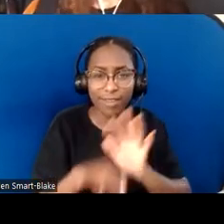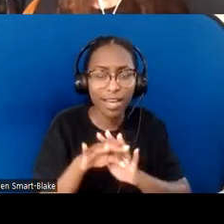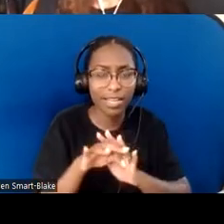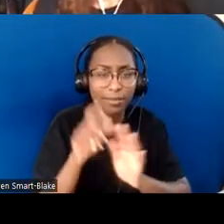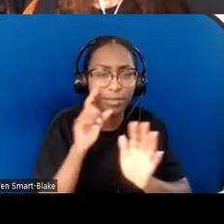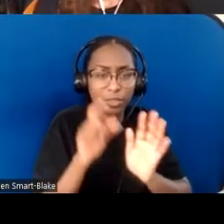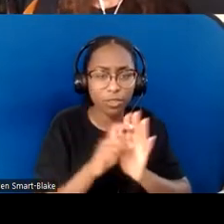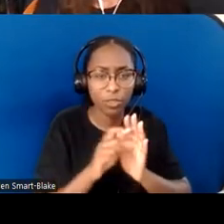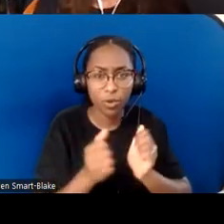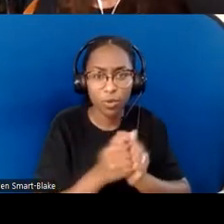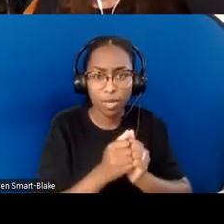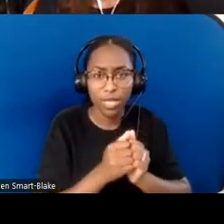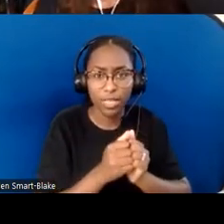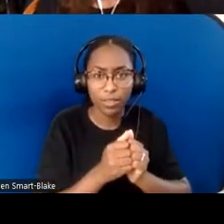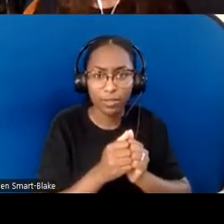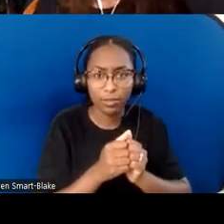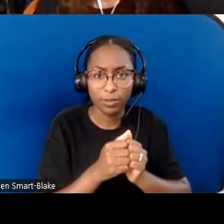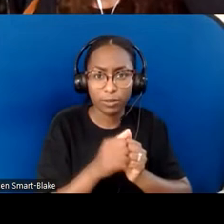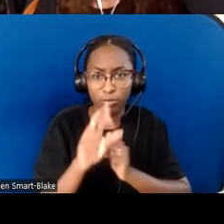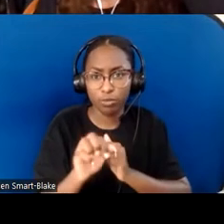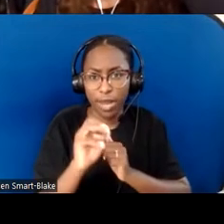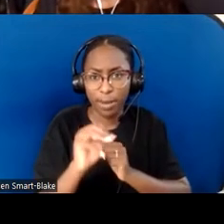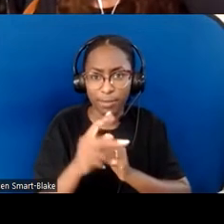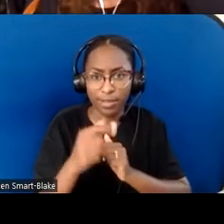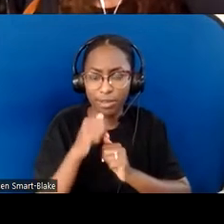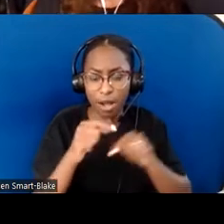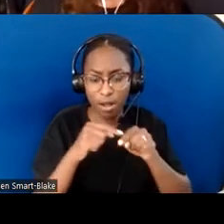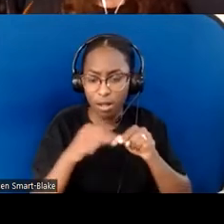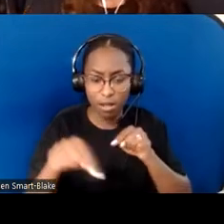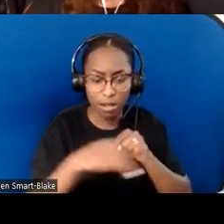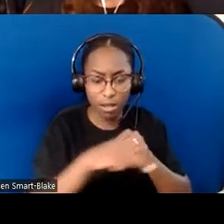When you think about assumptions that were made traditionally—